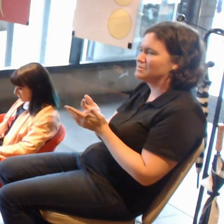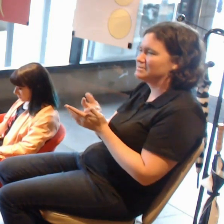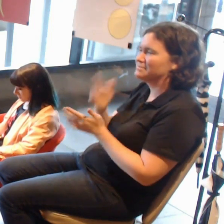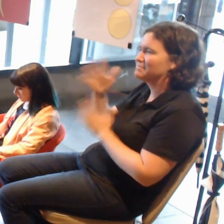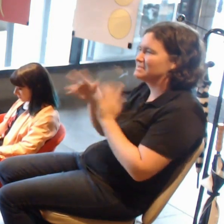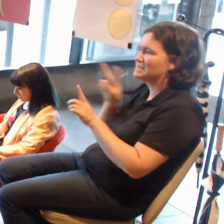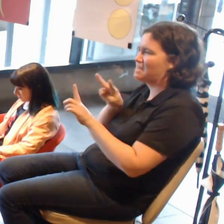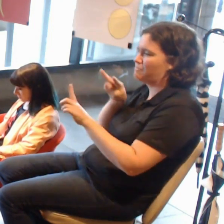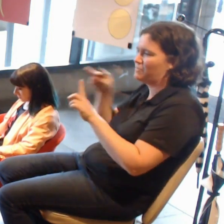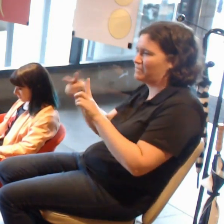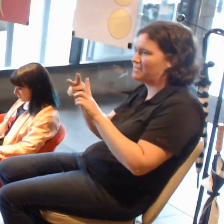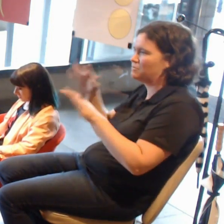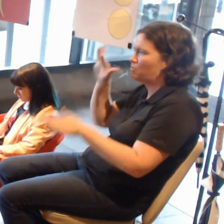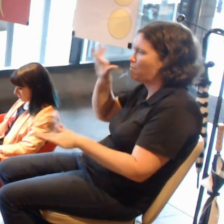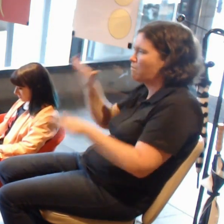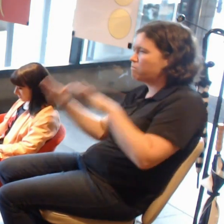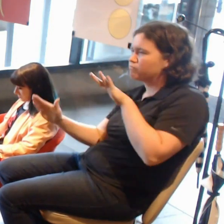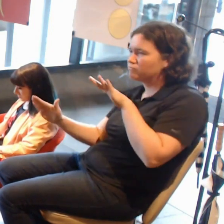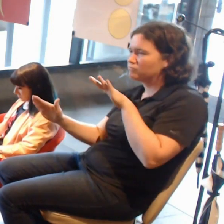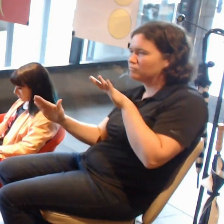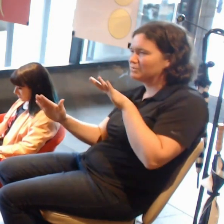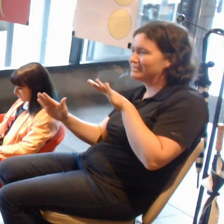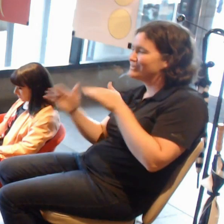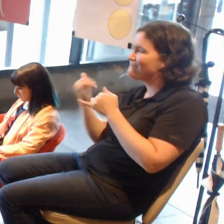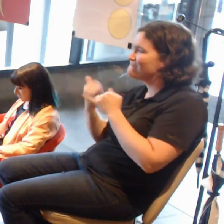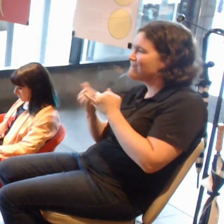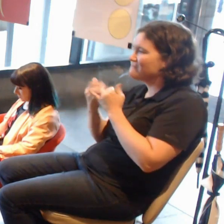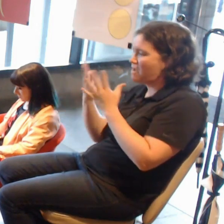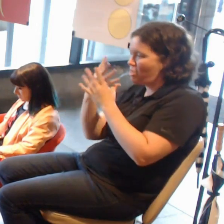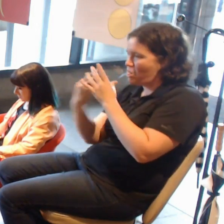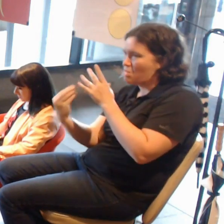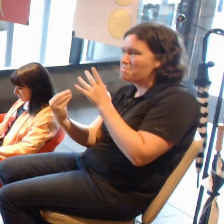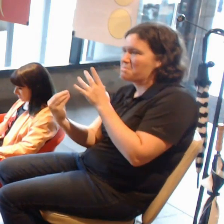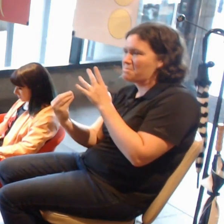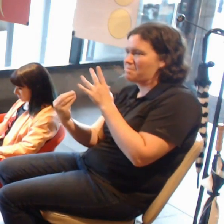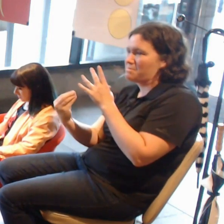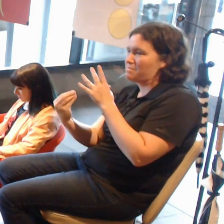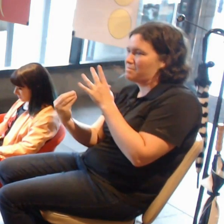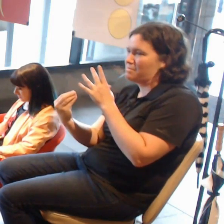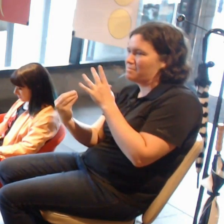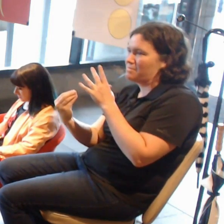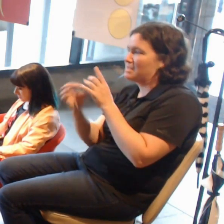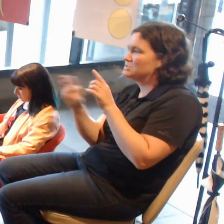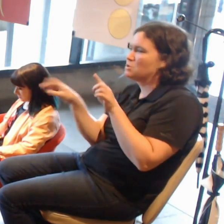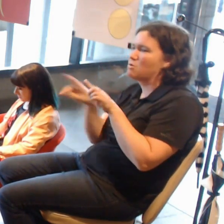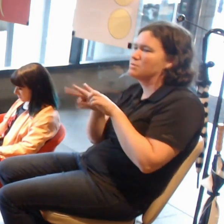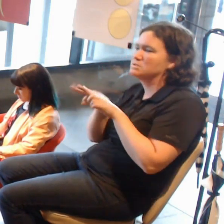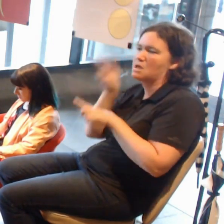it's very immersive, they type of reality you experience in VR is not the same as watching TV or playing games.